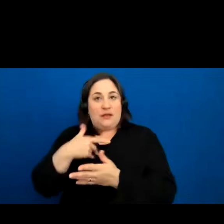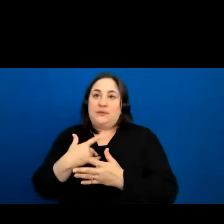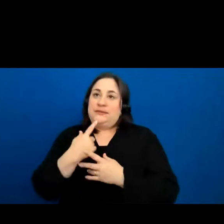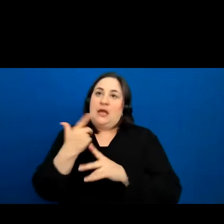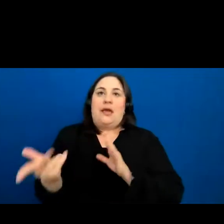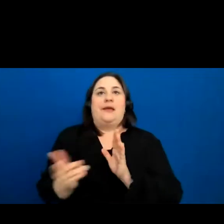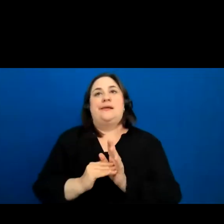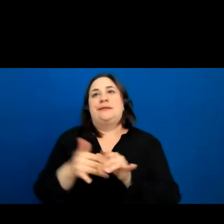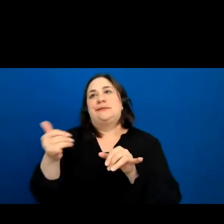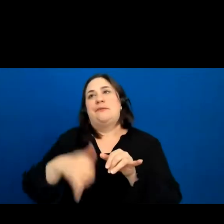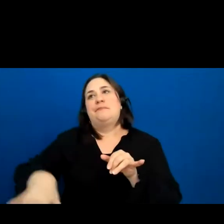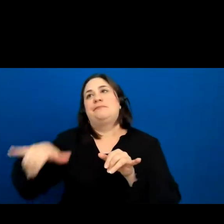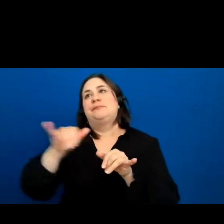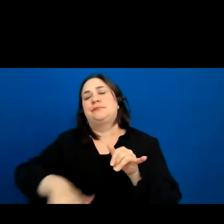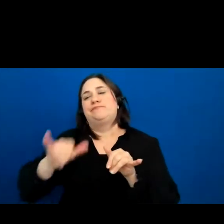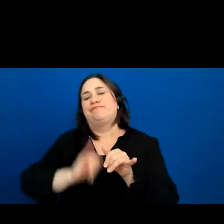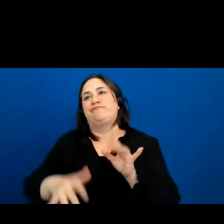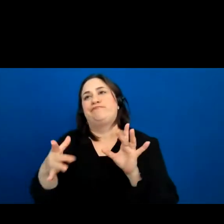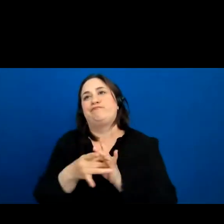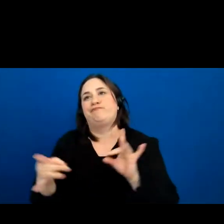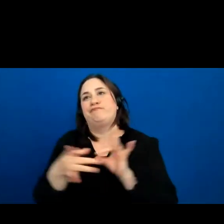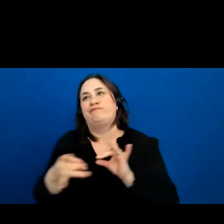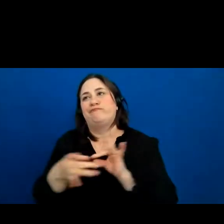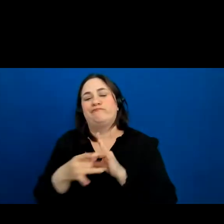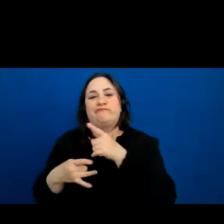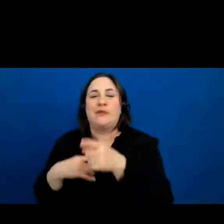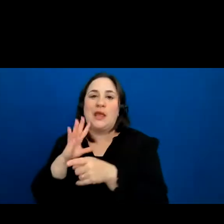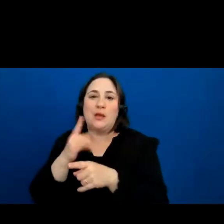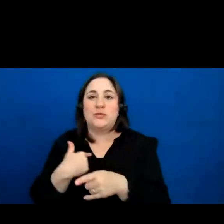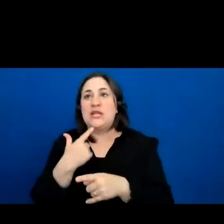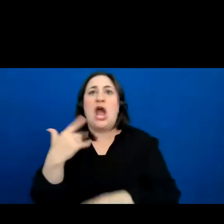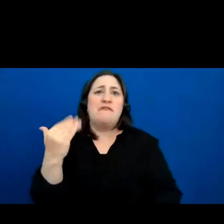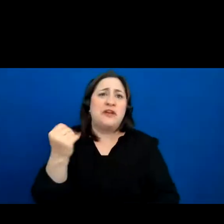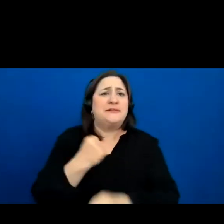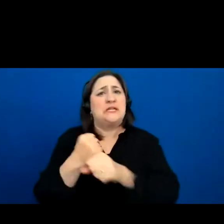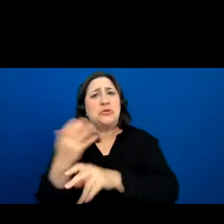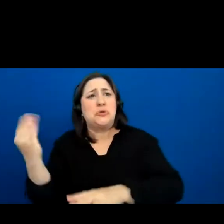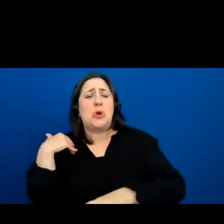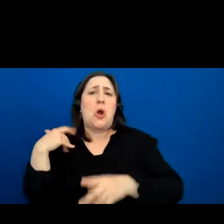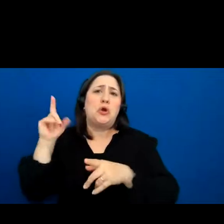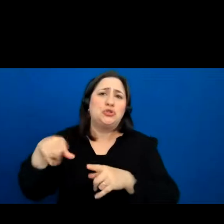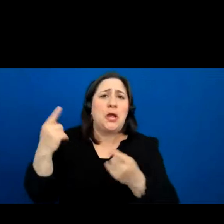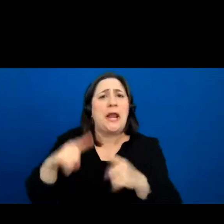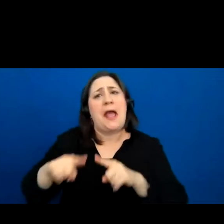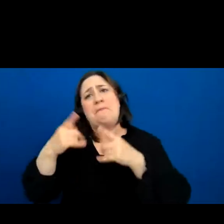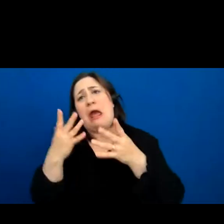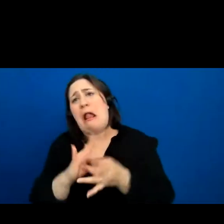that they always talk about. They are going to talk about fifteen years ago and what should have happened, and what happened, and what’s still happening,